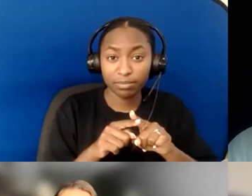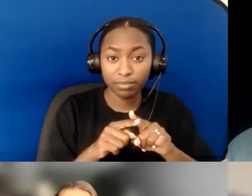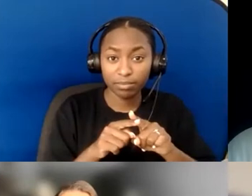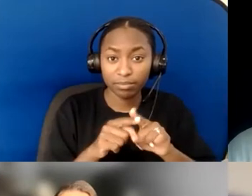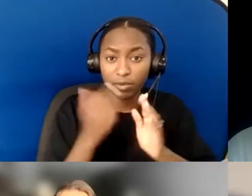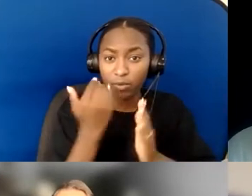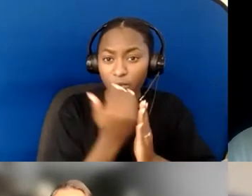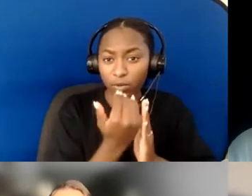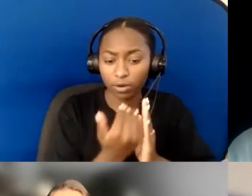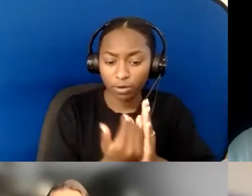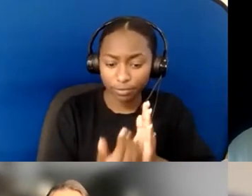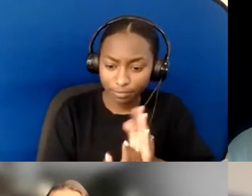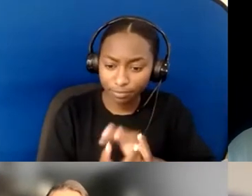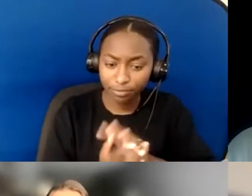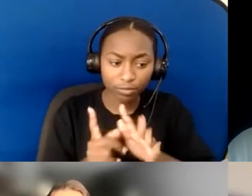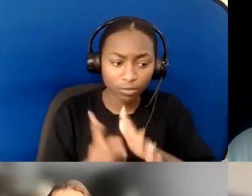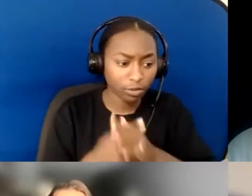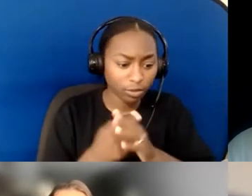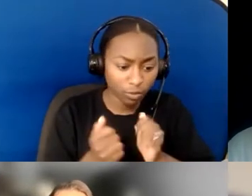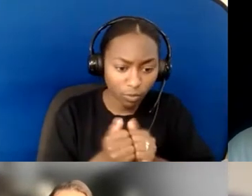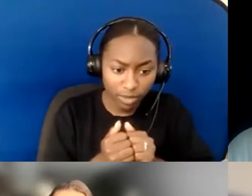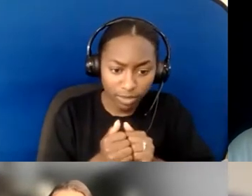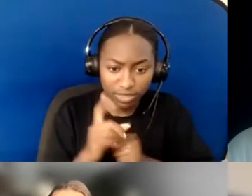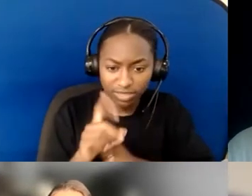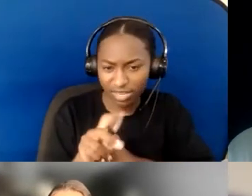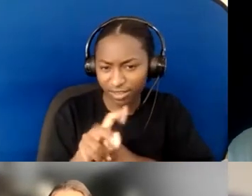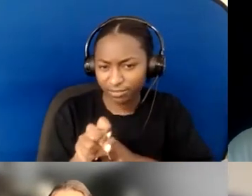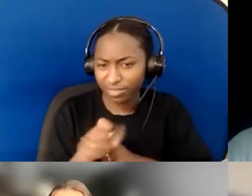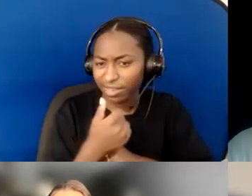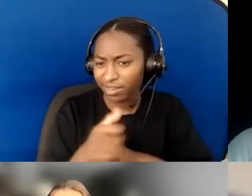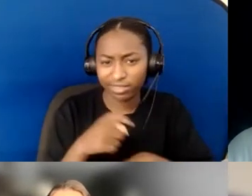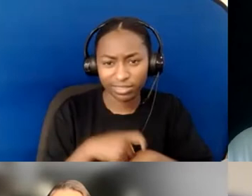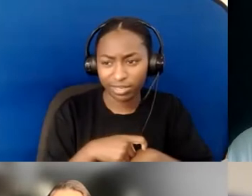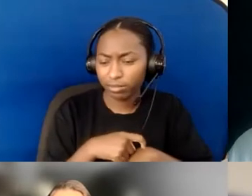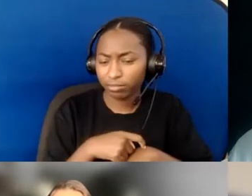every time I ask a new question. If you do not want to share, or if you're like,